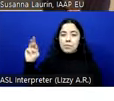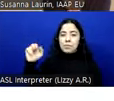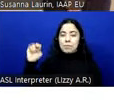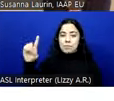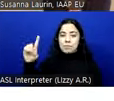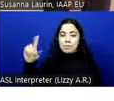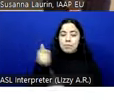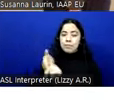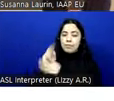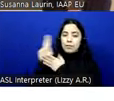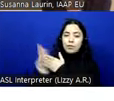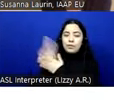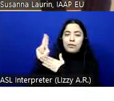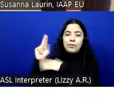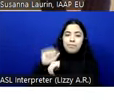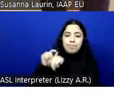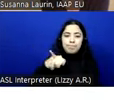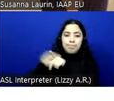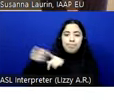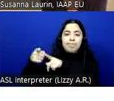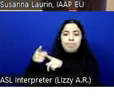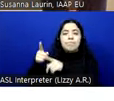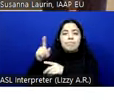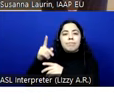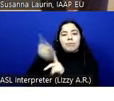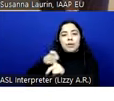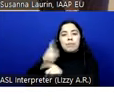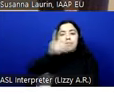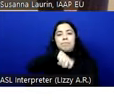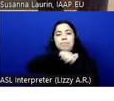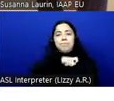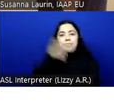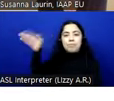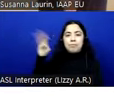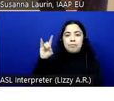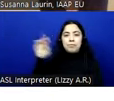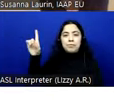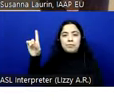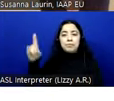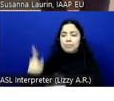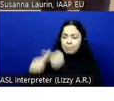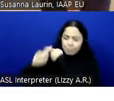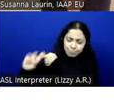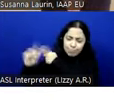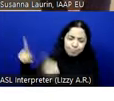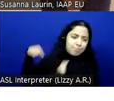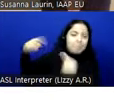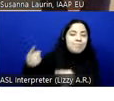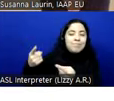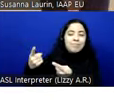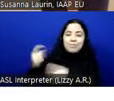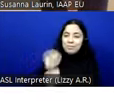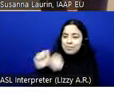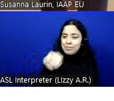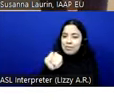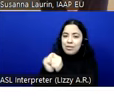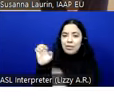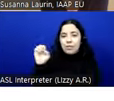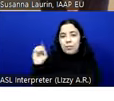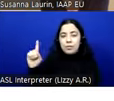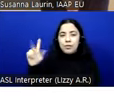de Madrid and also a good friend of mine. We have been working together on the EN 301 549 for many